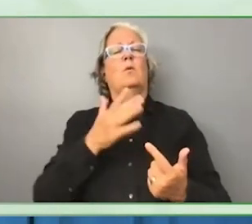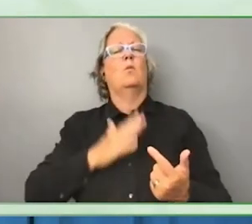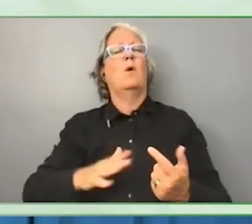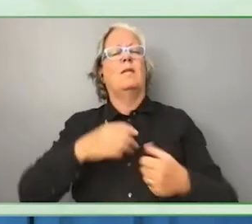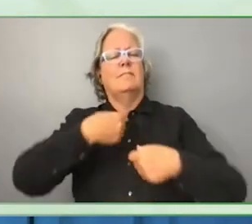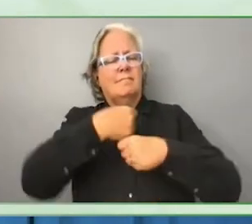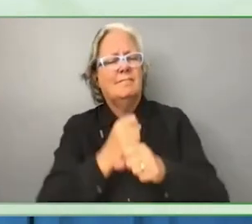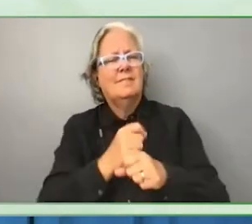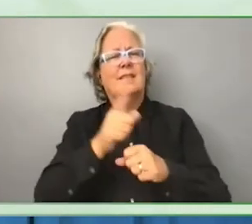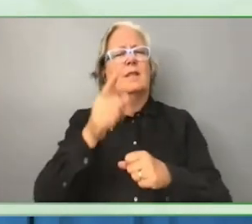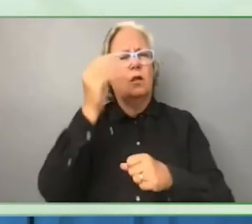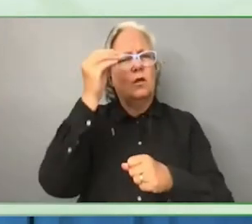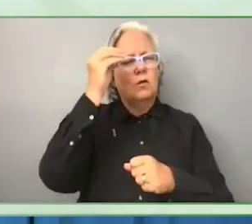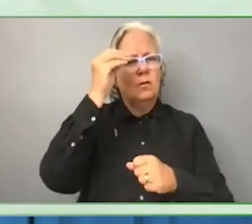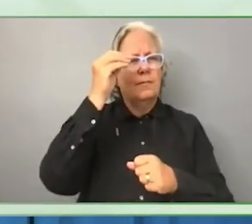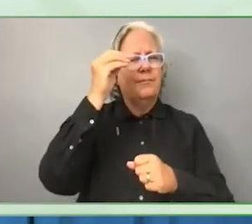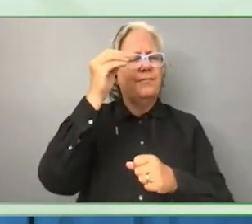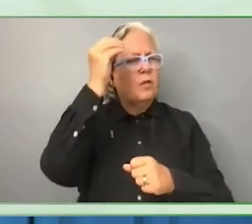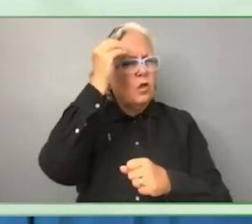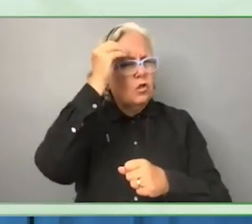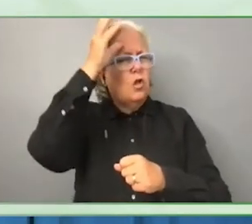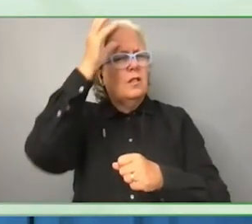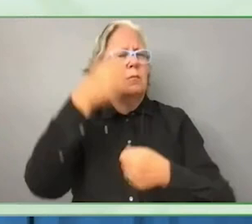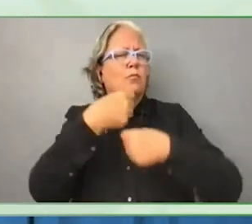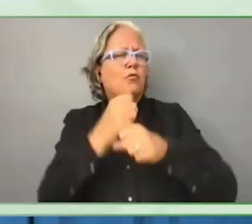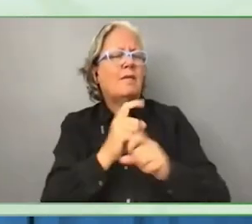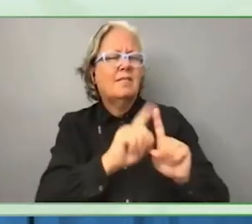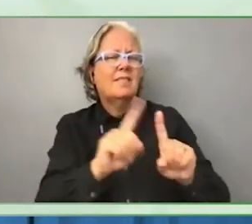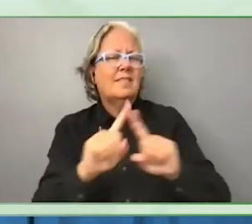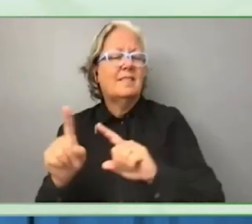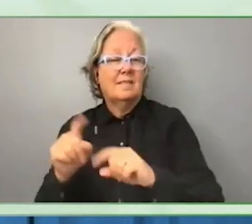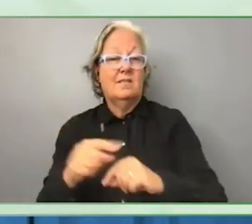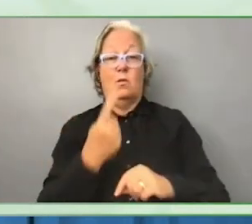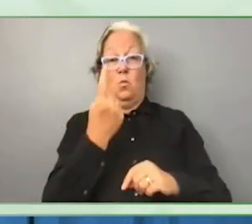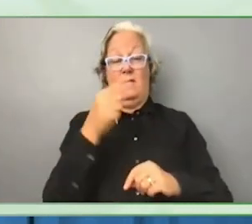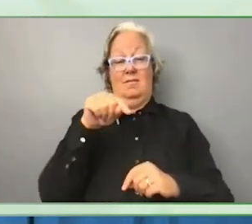partnerships, including a current thriving community practice.